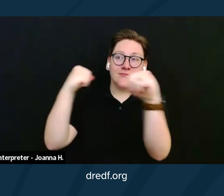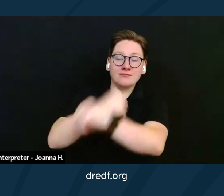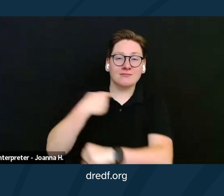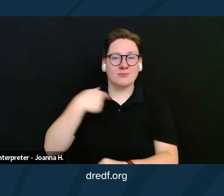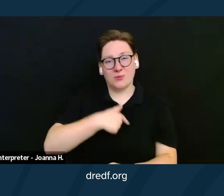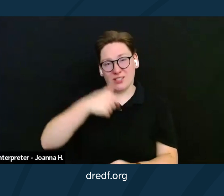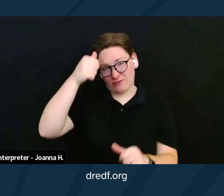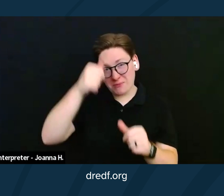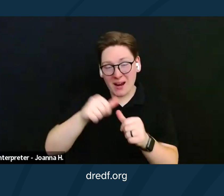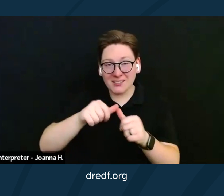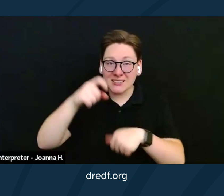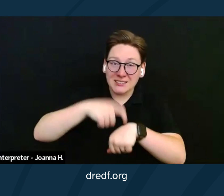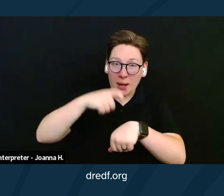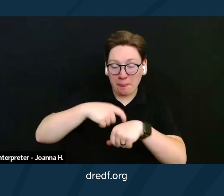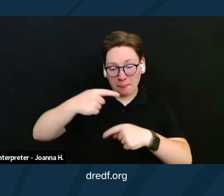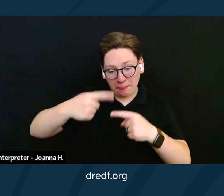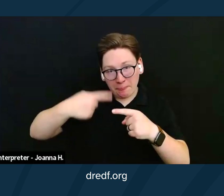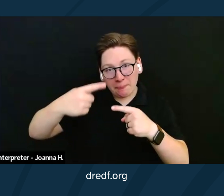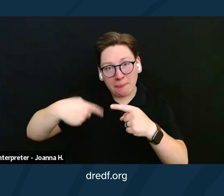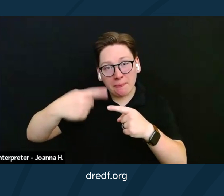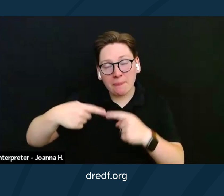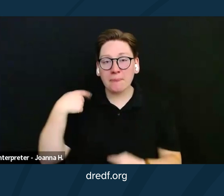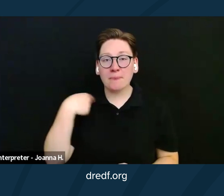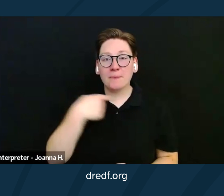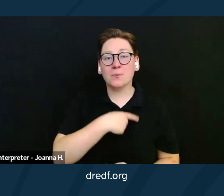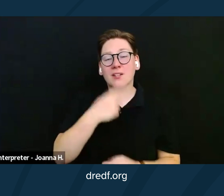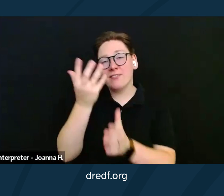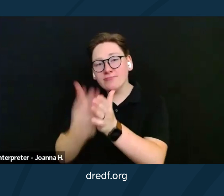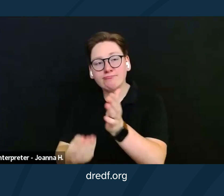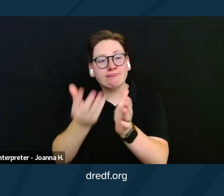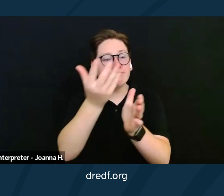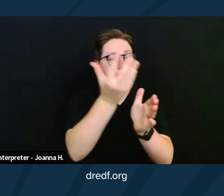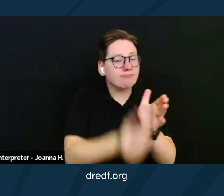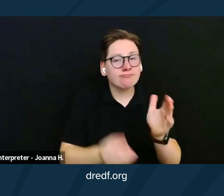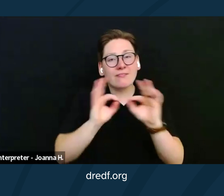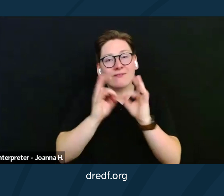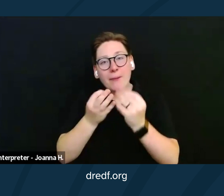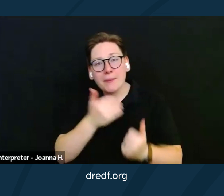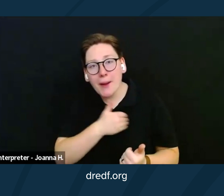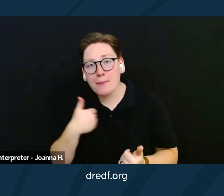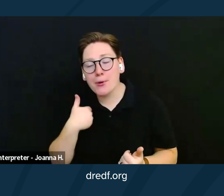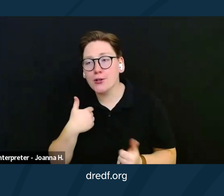We've had to say goodbye to family members and mentors in our lives that passed away and that we had hoped